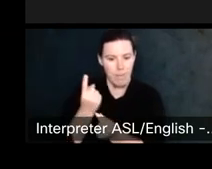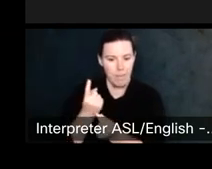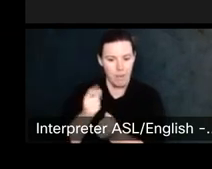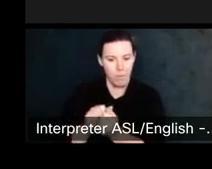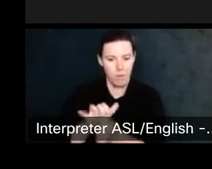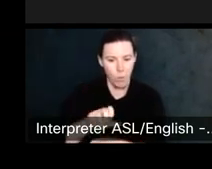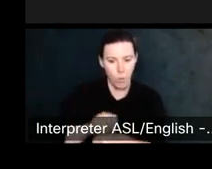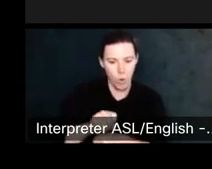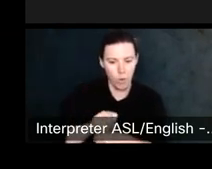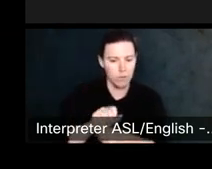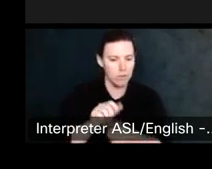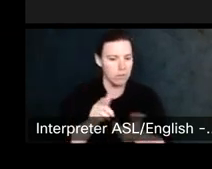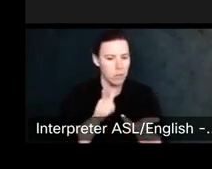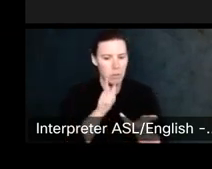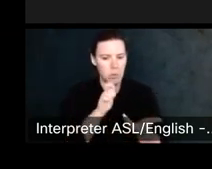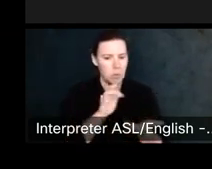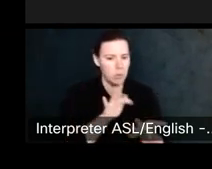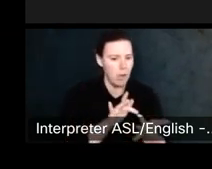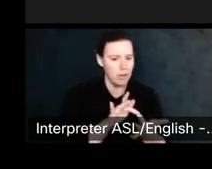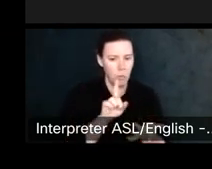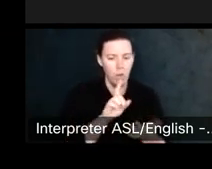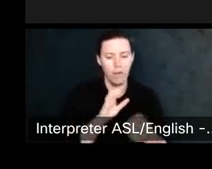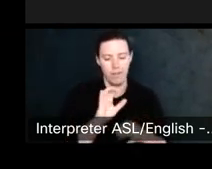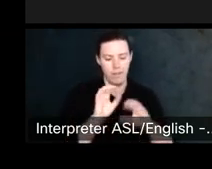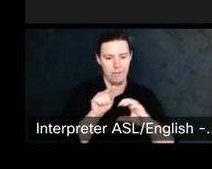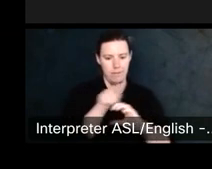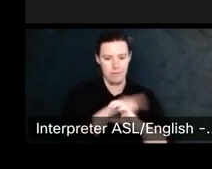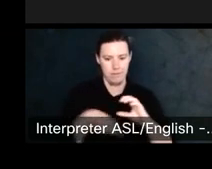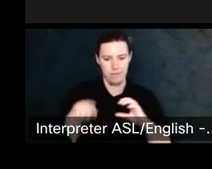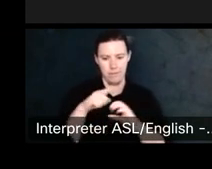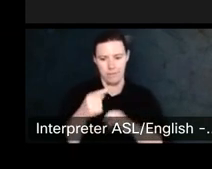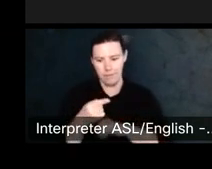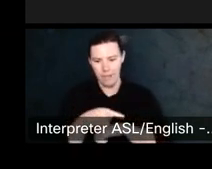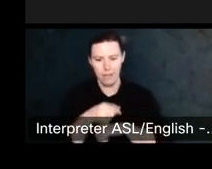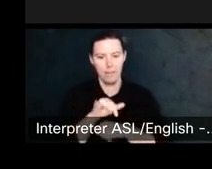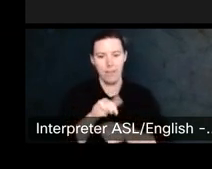So that helps to moving forward.